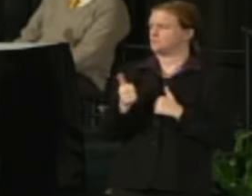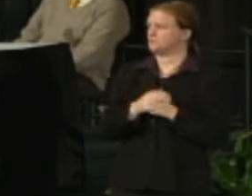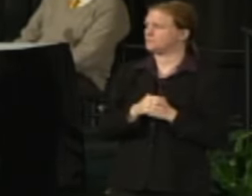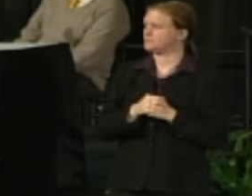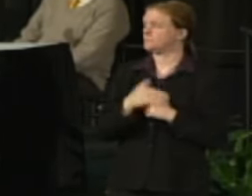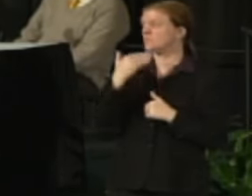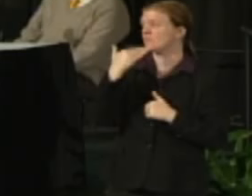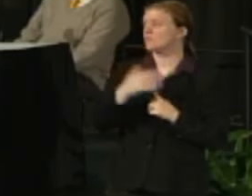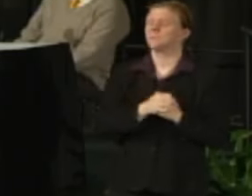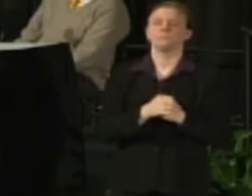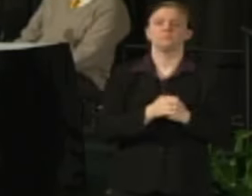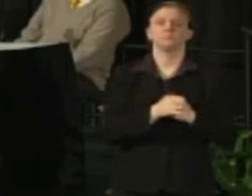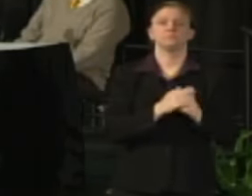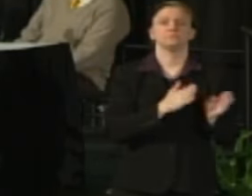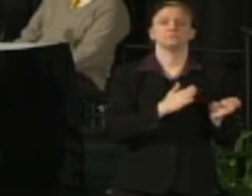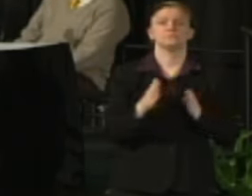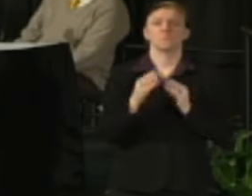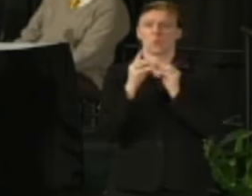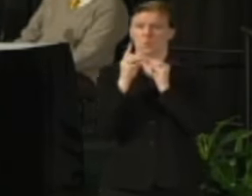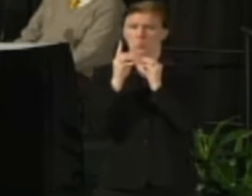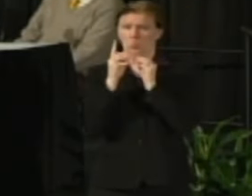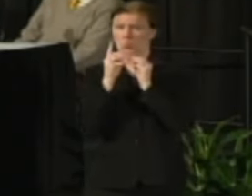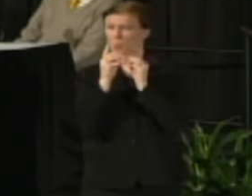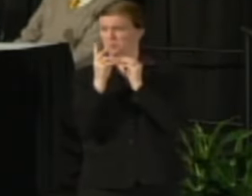Chancellor Mone: Thanks. We have time for one, may be two more questions.